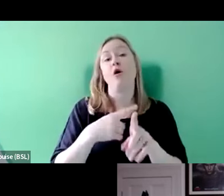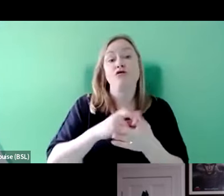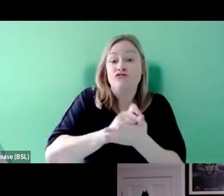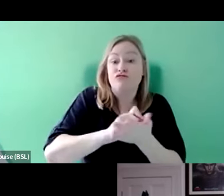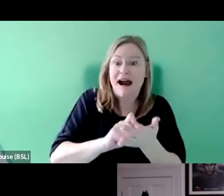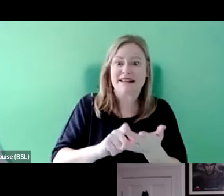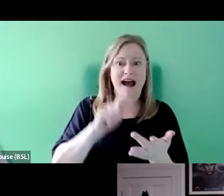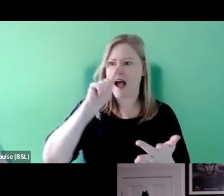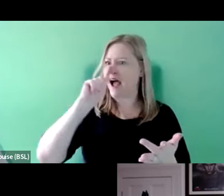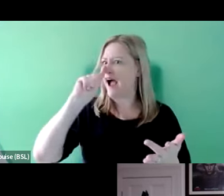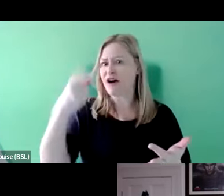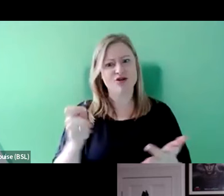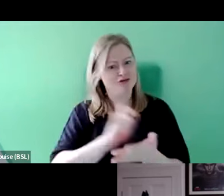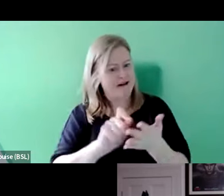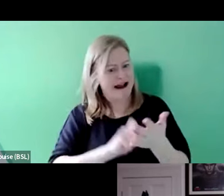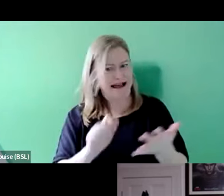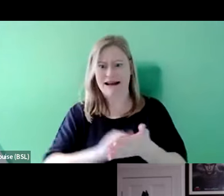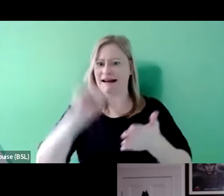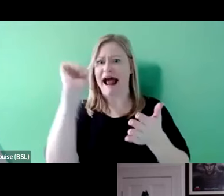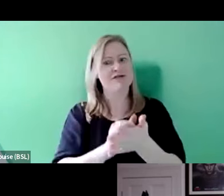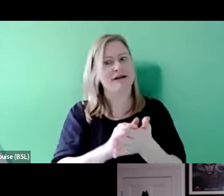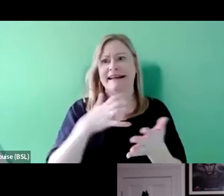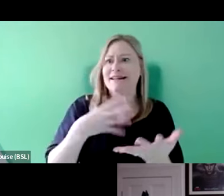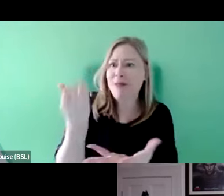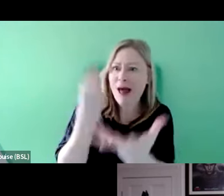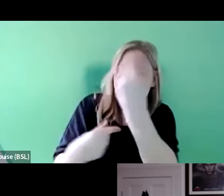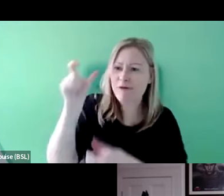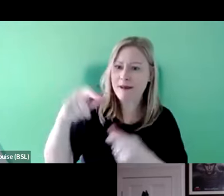be able to write accurately without learning from people around me. So I think it's really